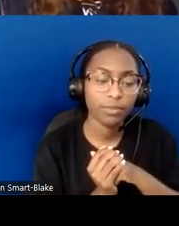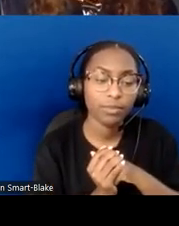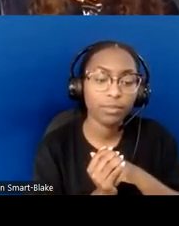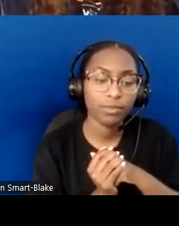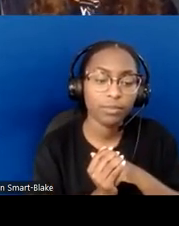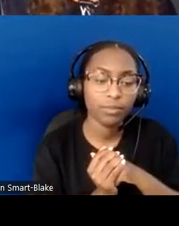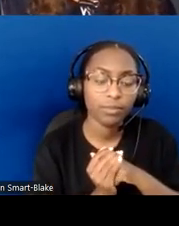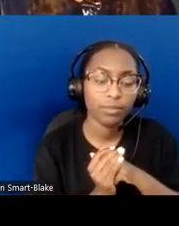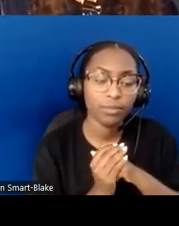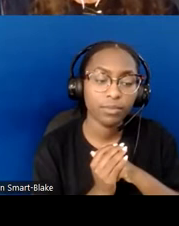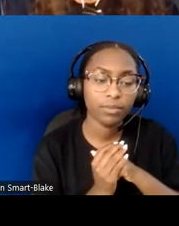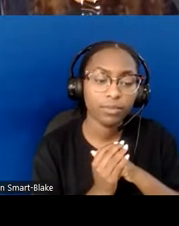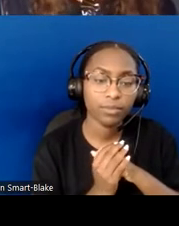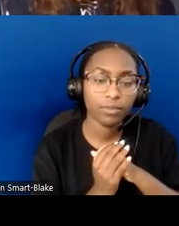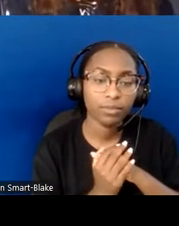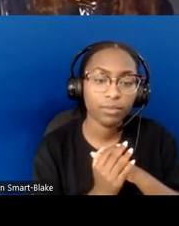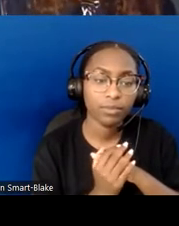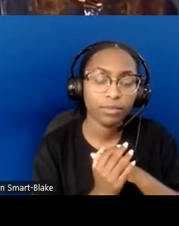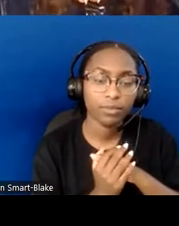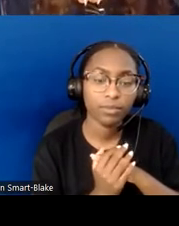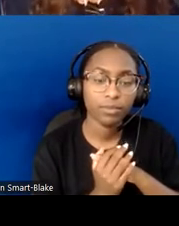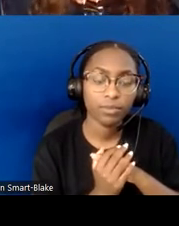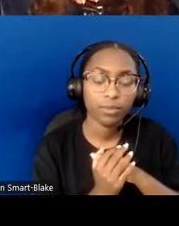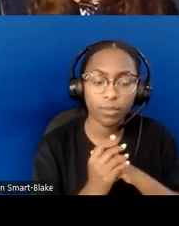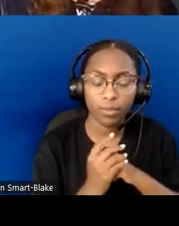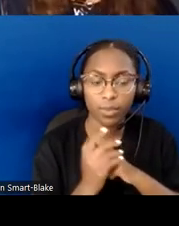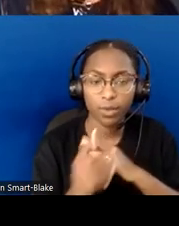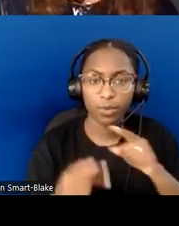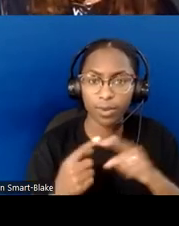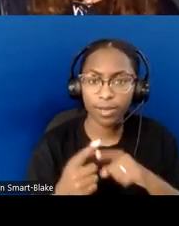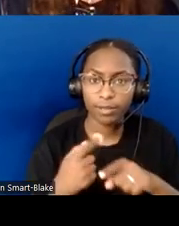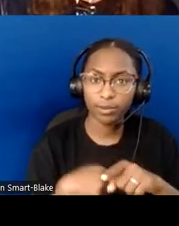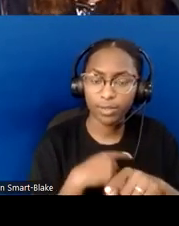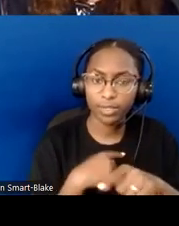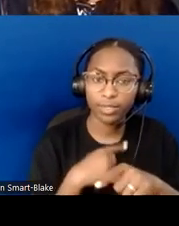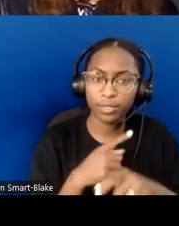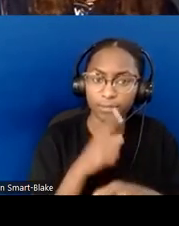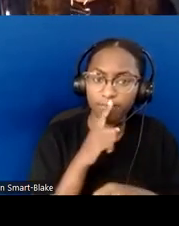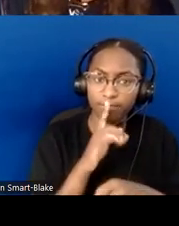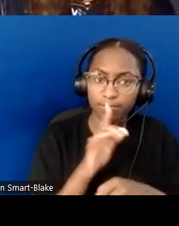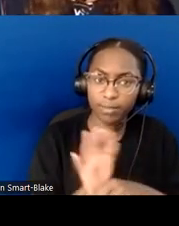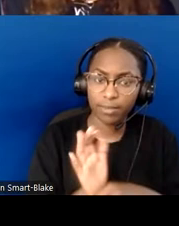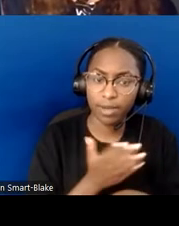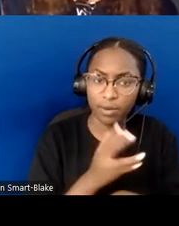offer and share our vows and commit to one another, to speak one phrase at a time,